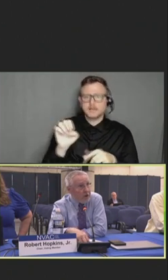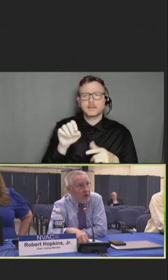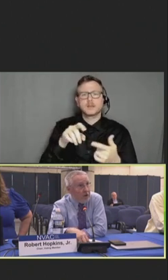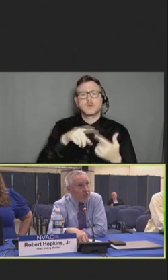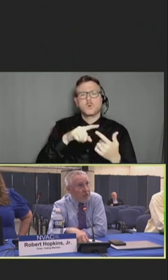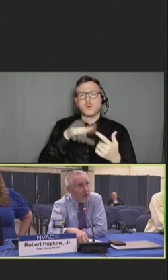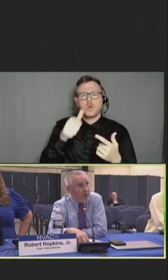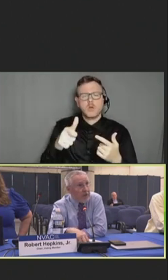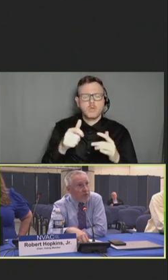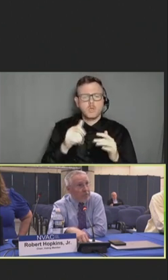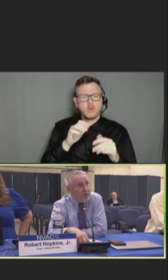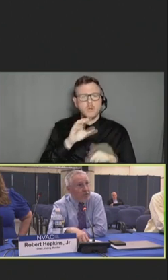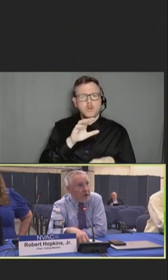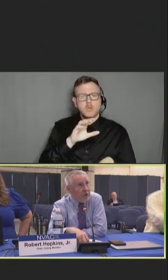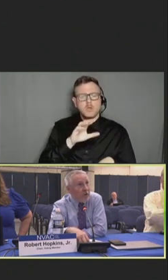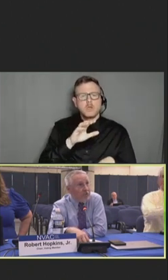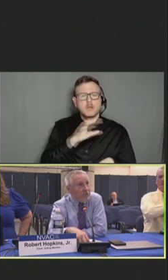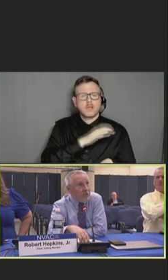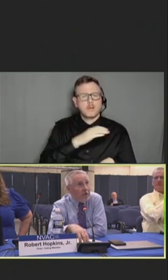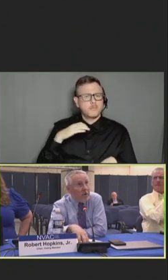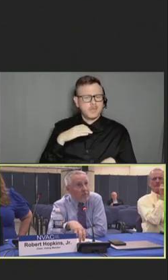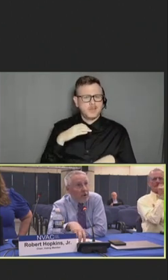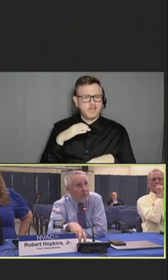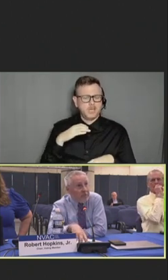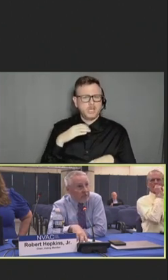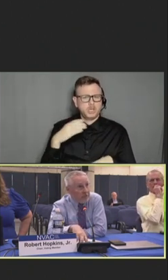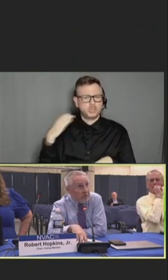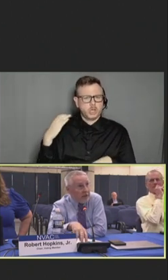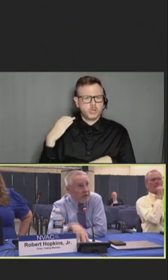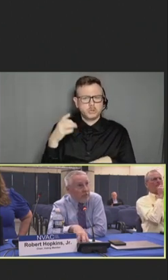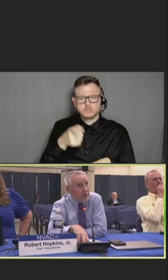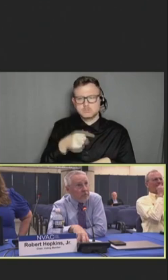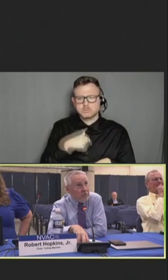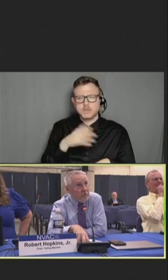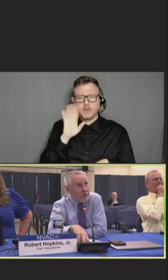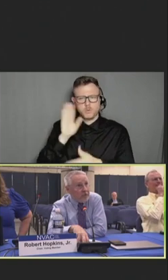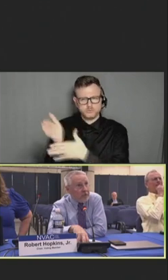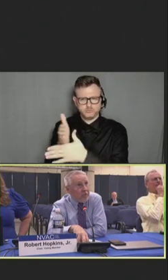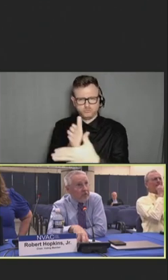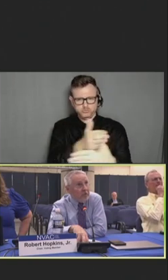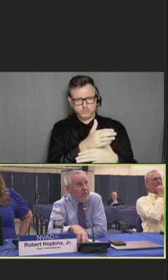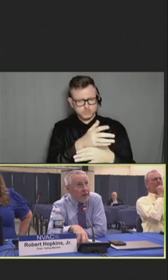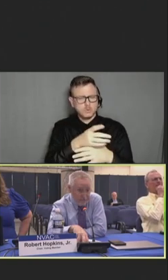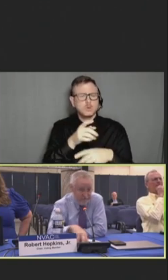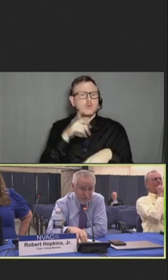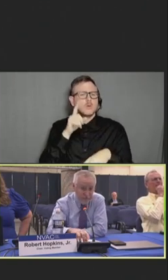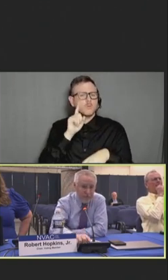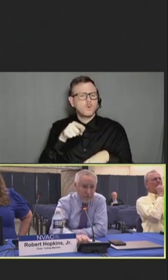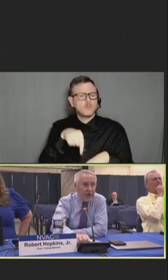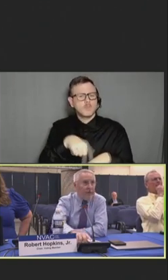And those will be shared also -- both of the subcommittee as well as with the rest of the members of the committee.